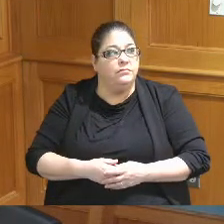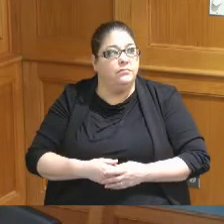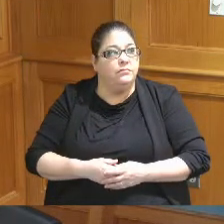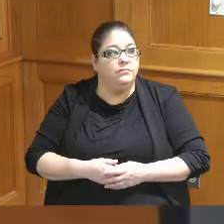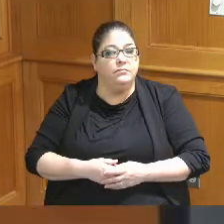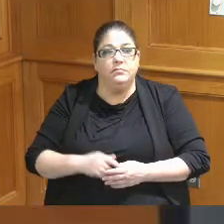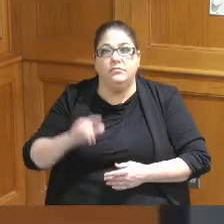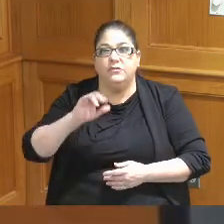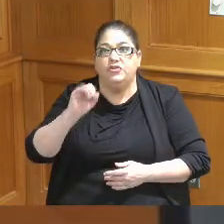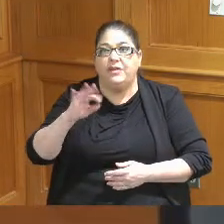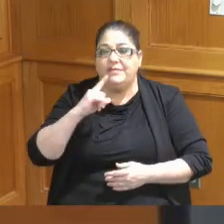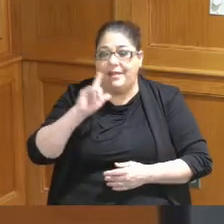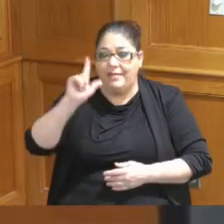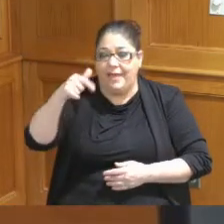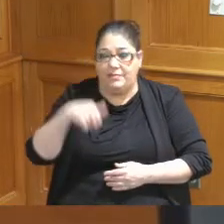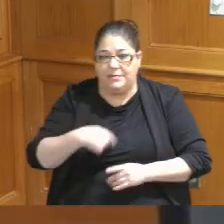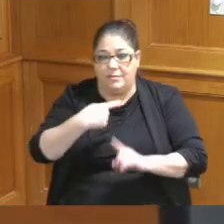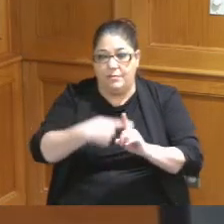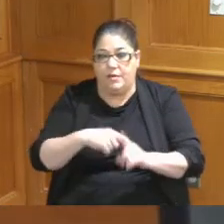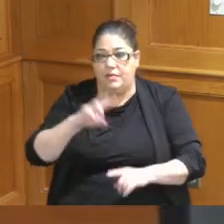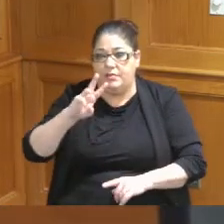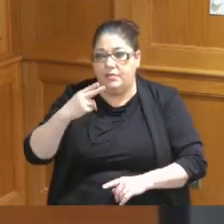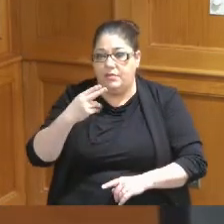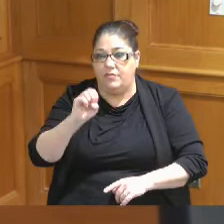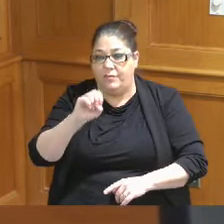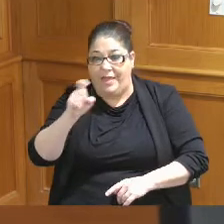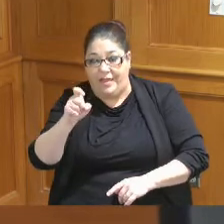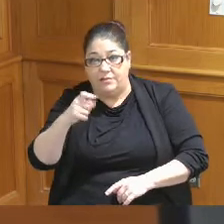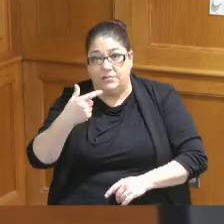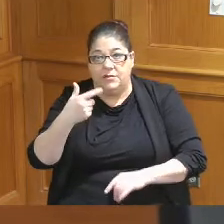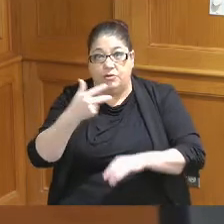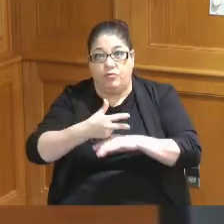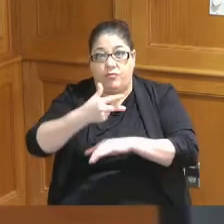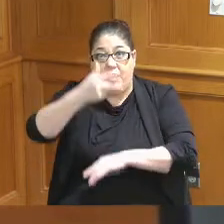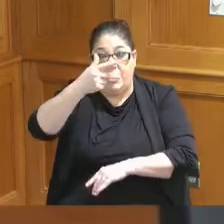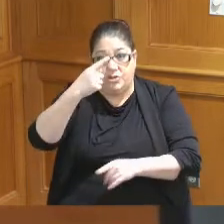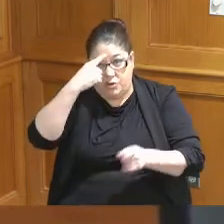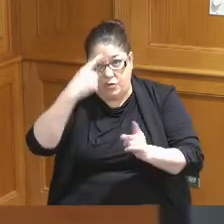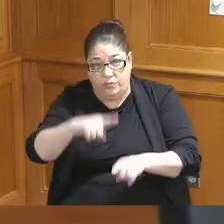this month would be the Whex Garage agreement but that would be it at this point okay